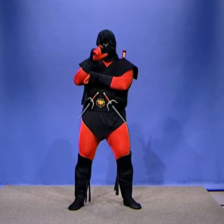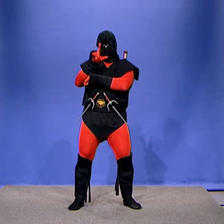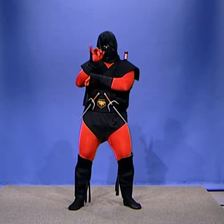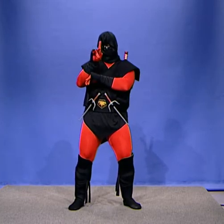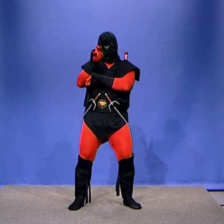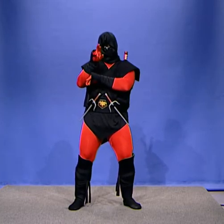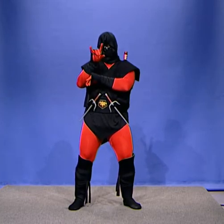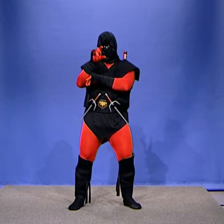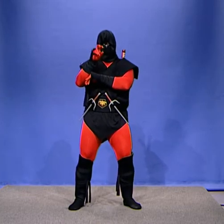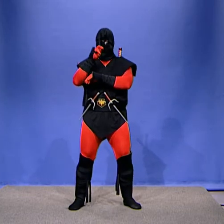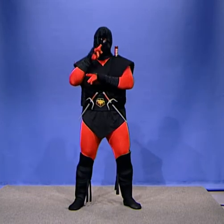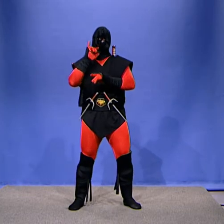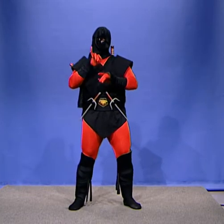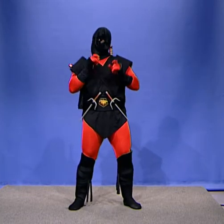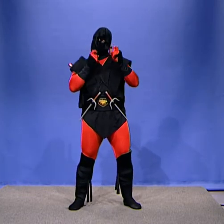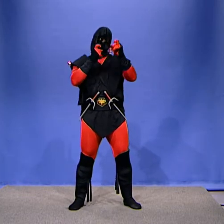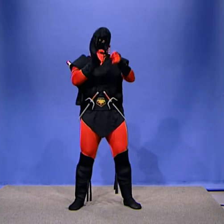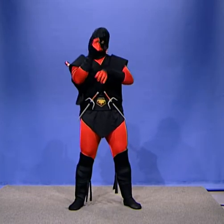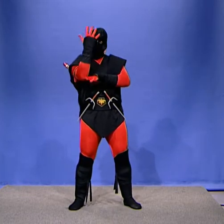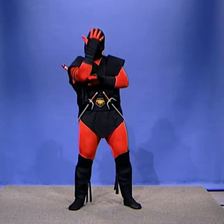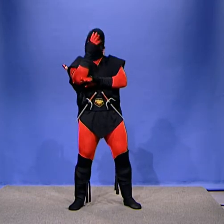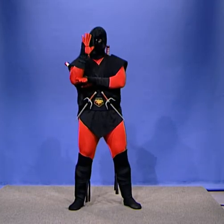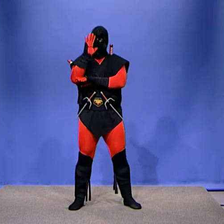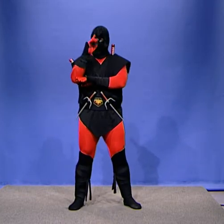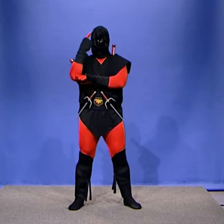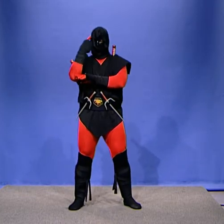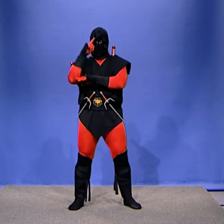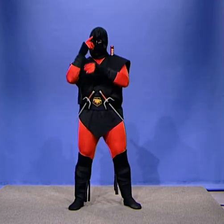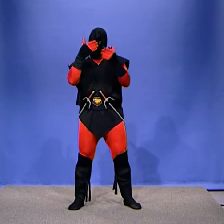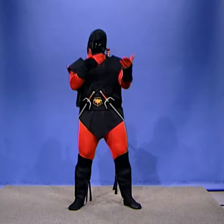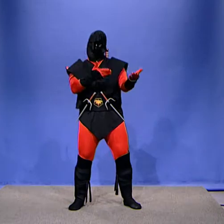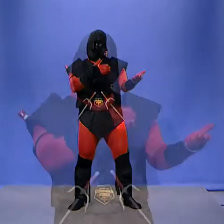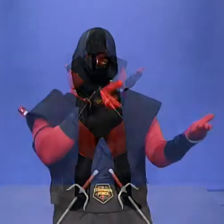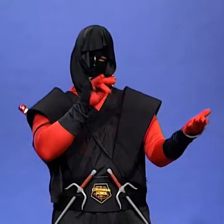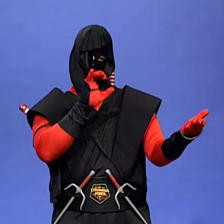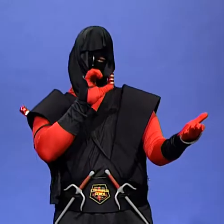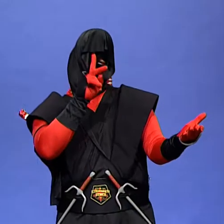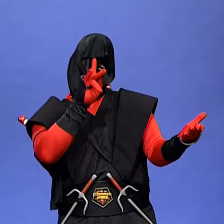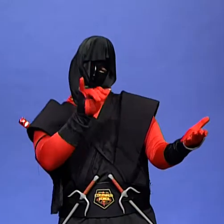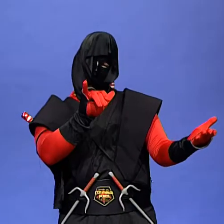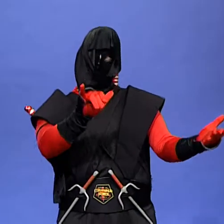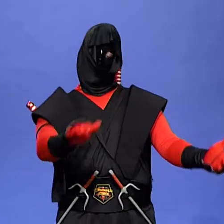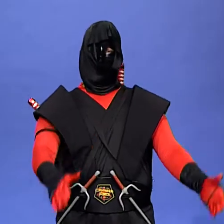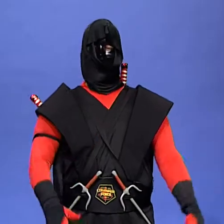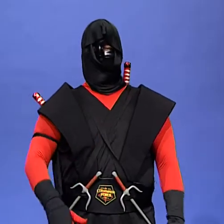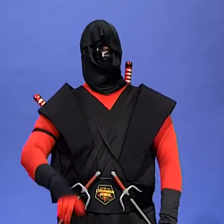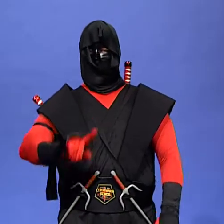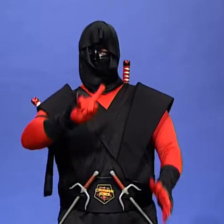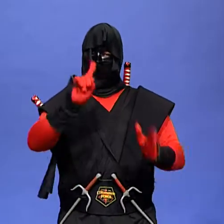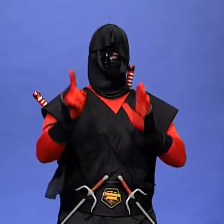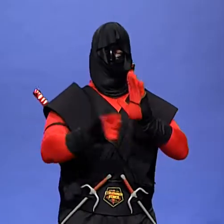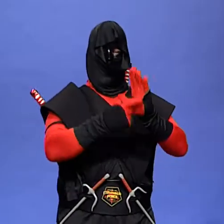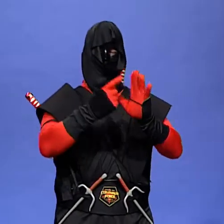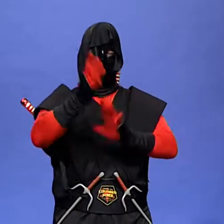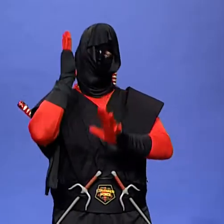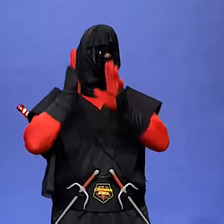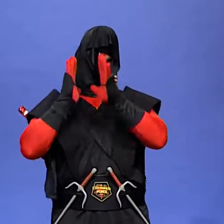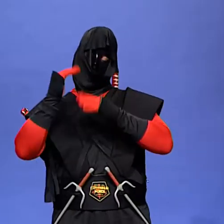The Giving Tree for Nikki Once there was a tree